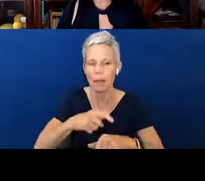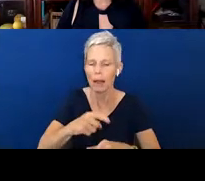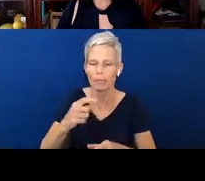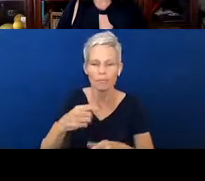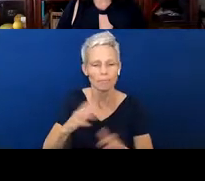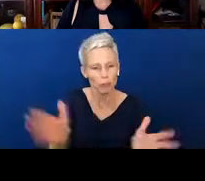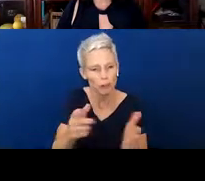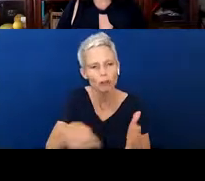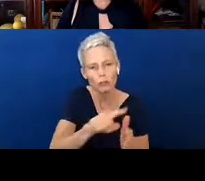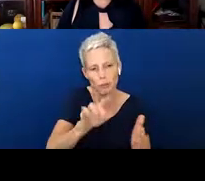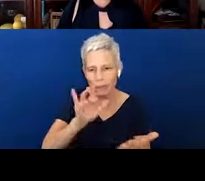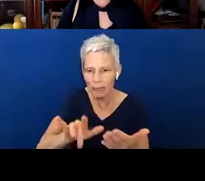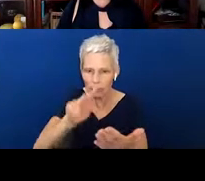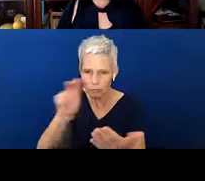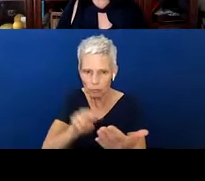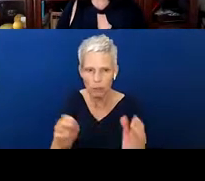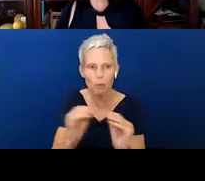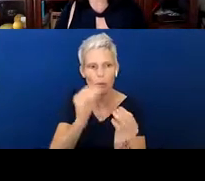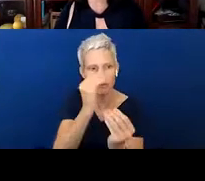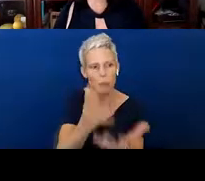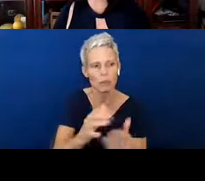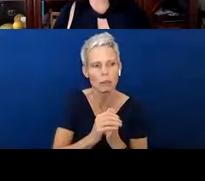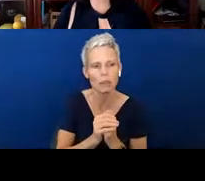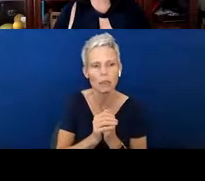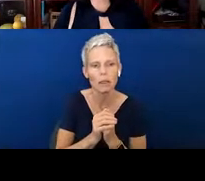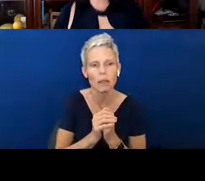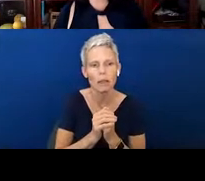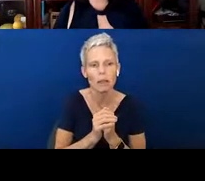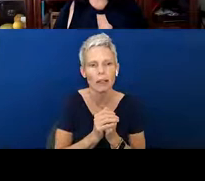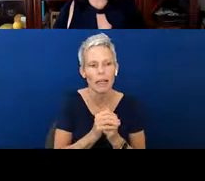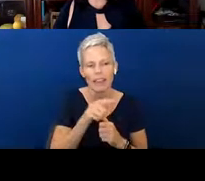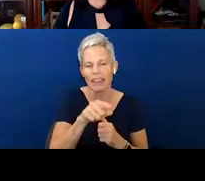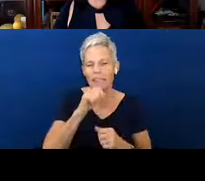And as well, not that it's a Hands and Voices commercial, but we do want you to be aware